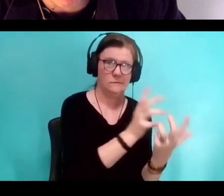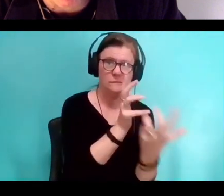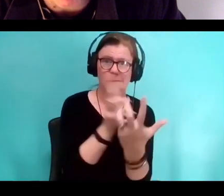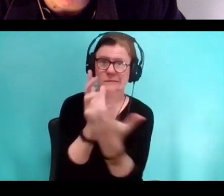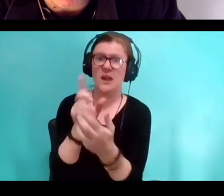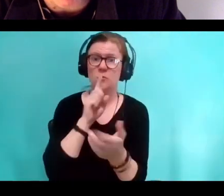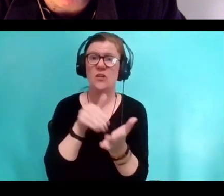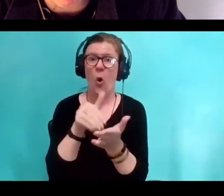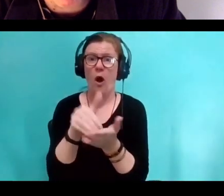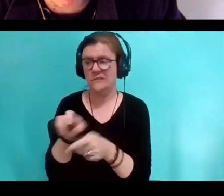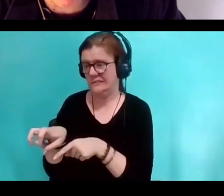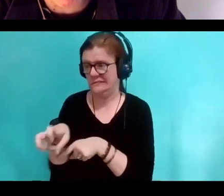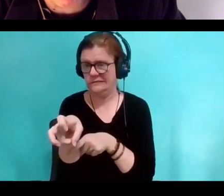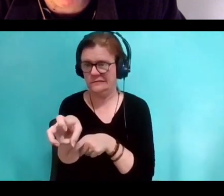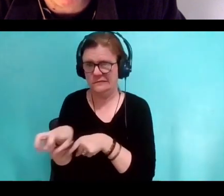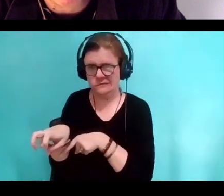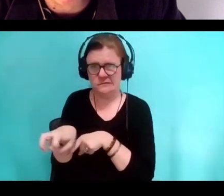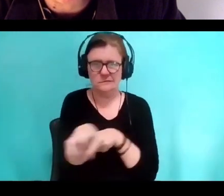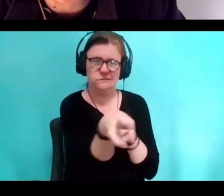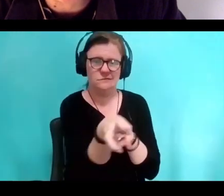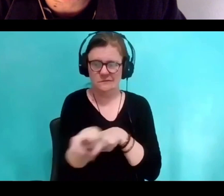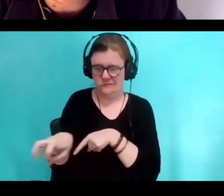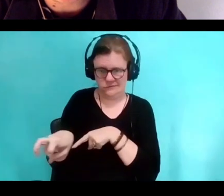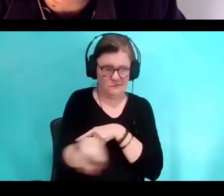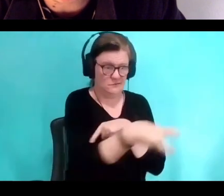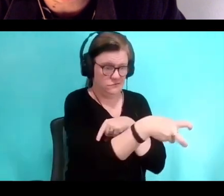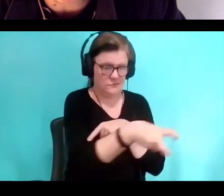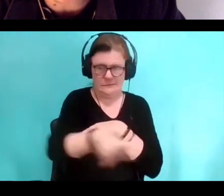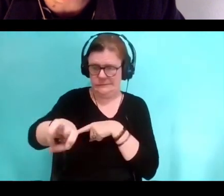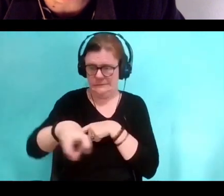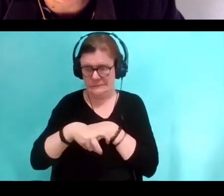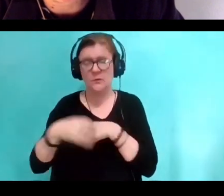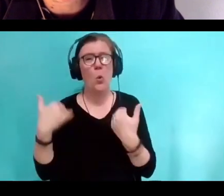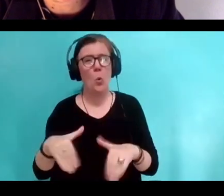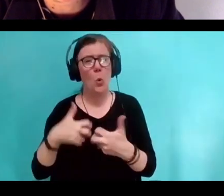and to let go and pick up all these identities as I would move through.